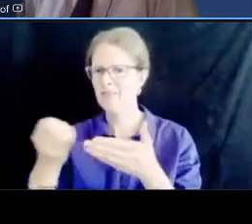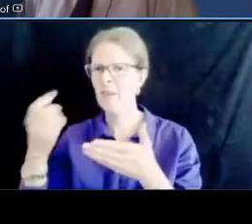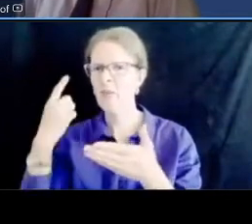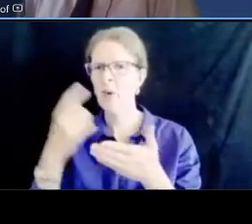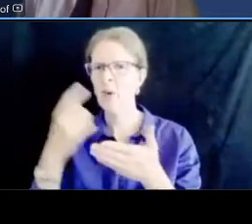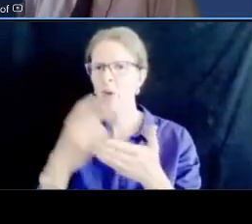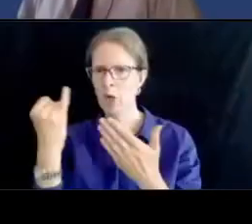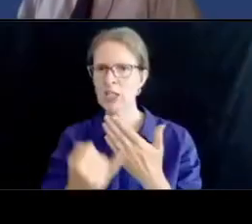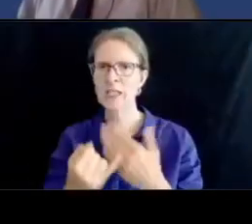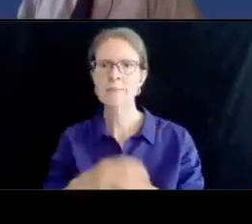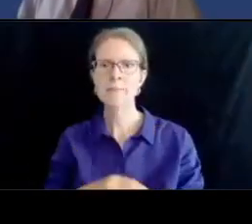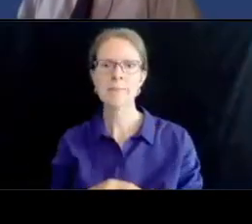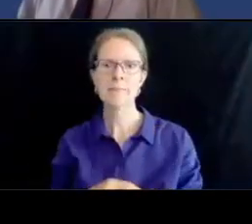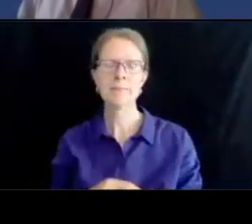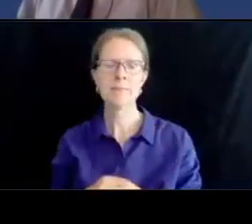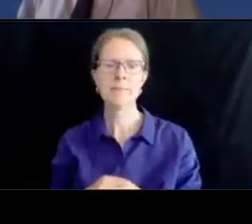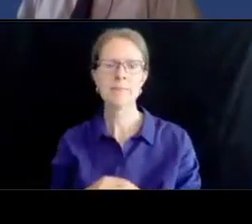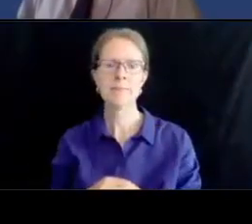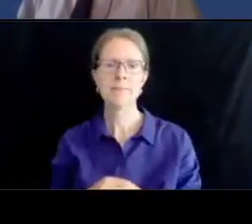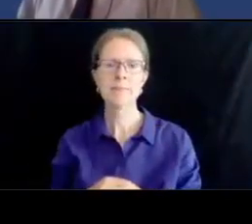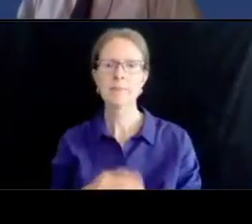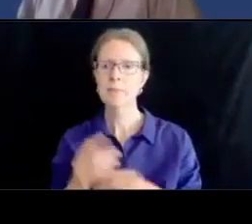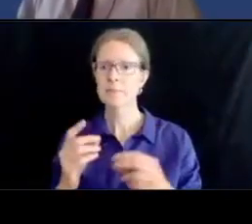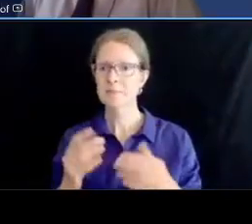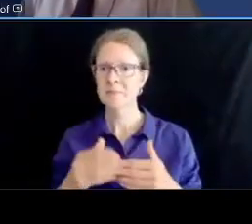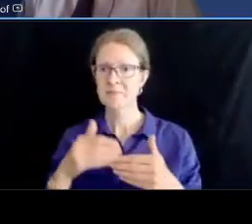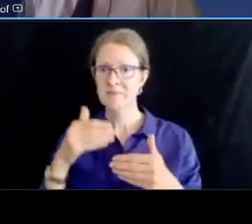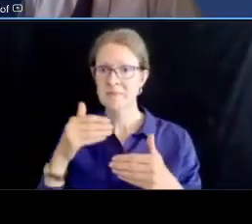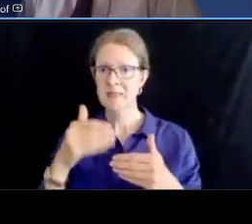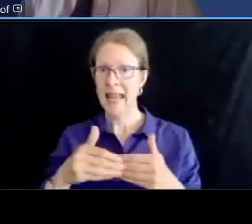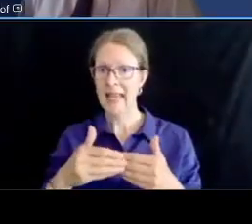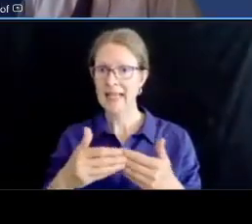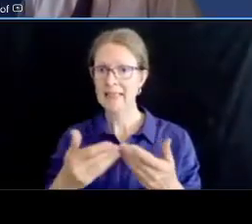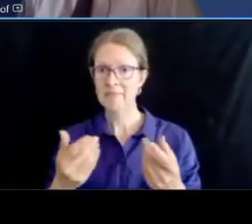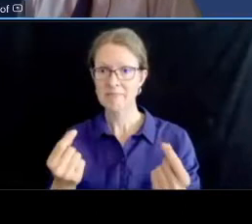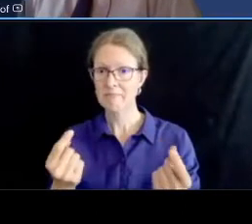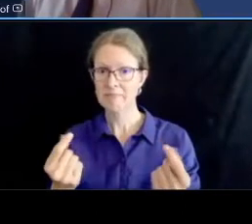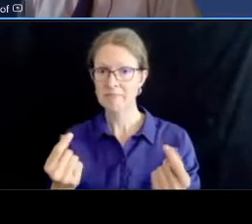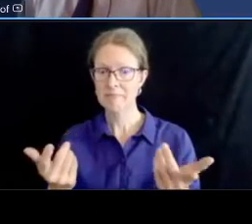some of the immediate next steps from this summer until the winter 2023